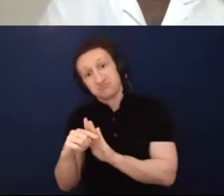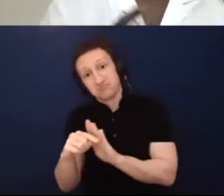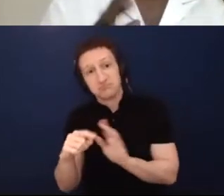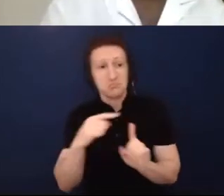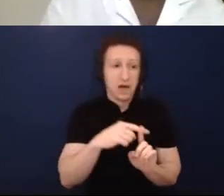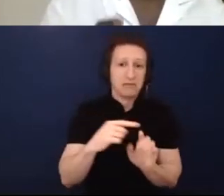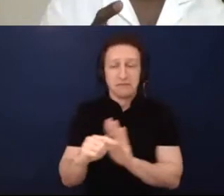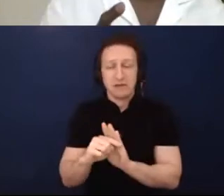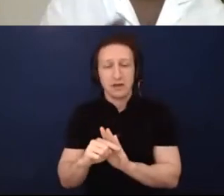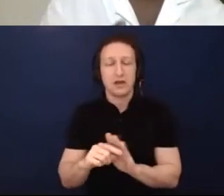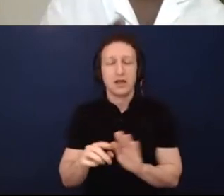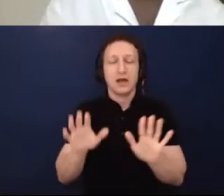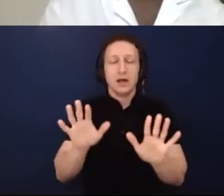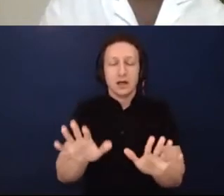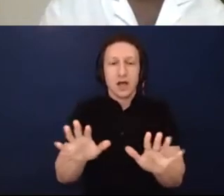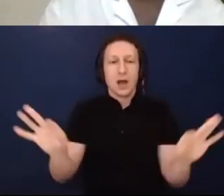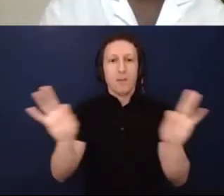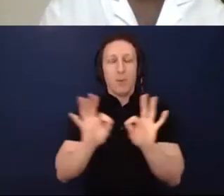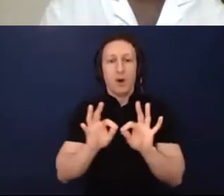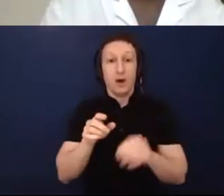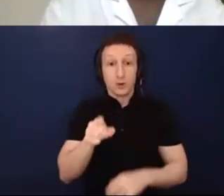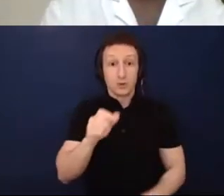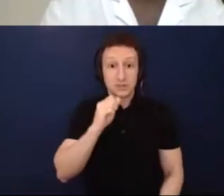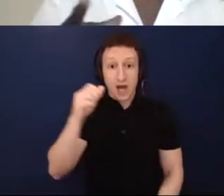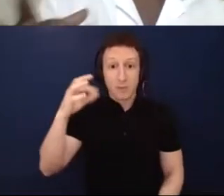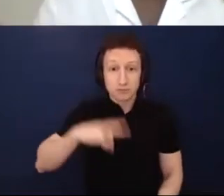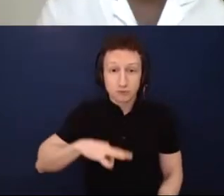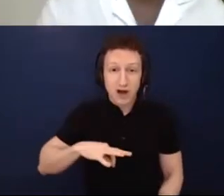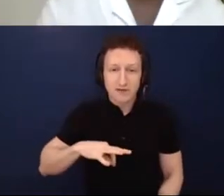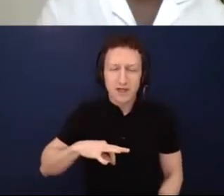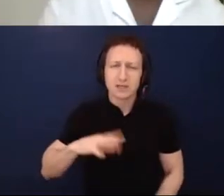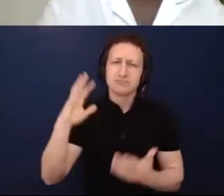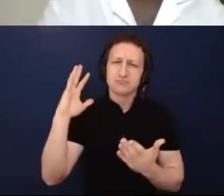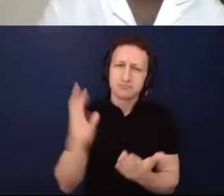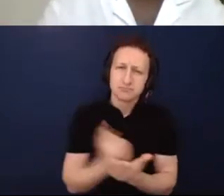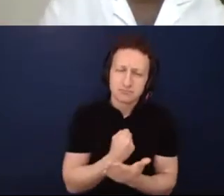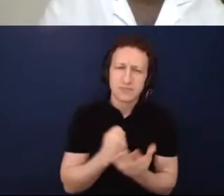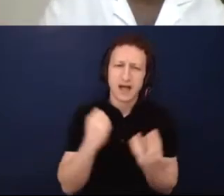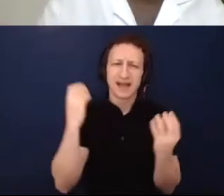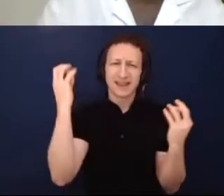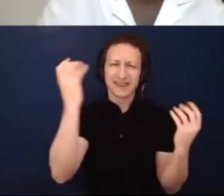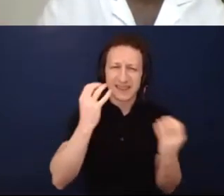framework, nonprofit industry and the complex of nonprofit industry